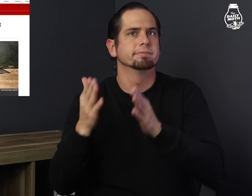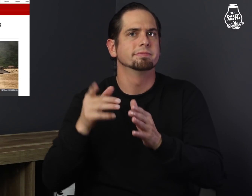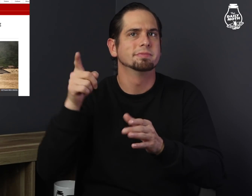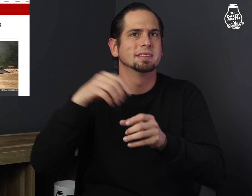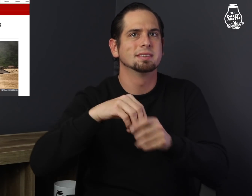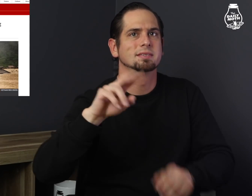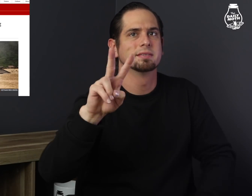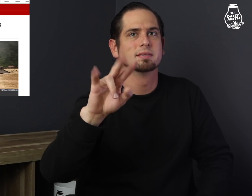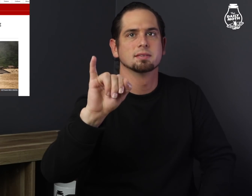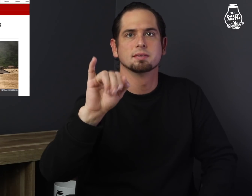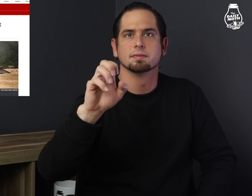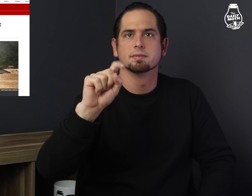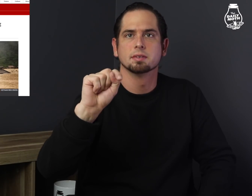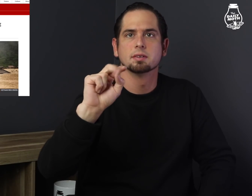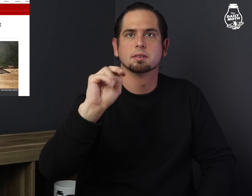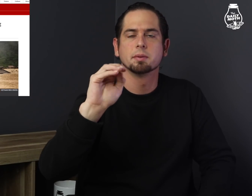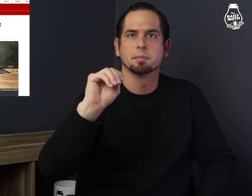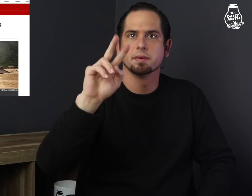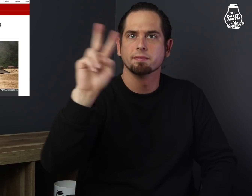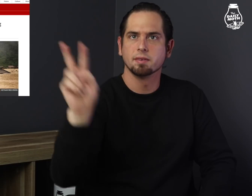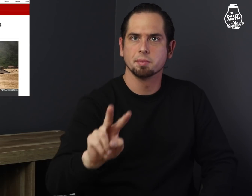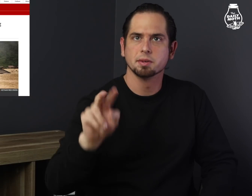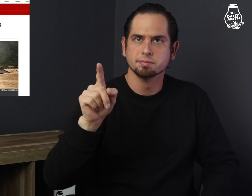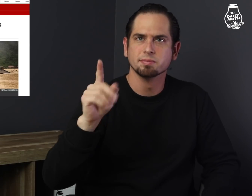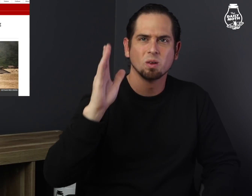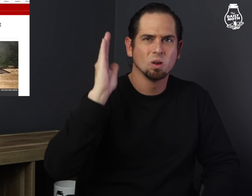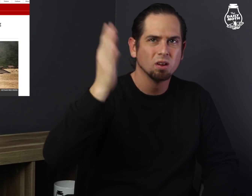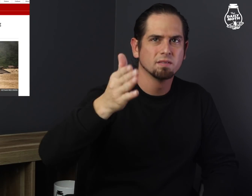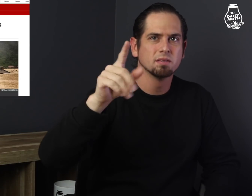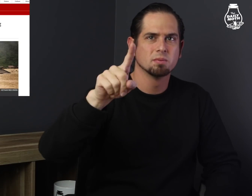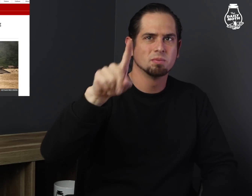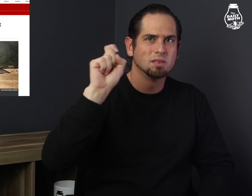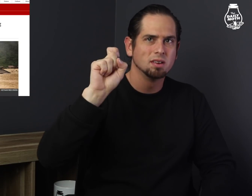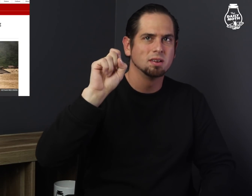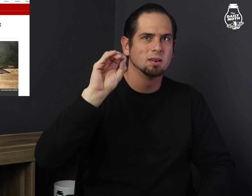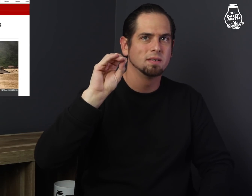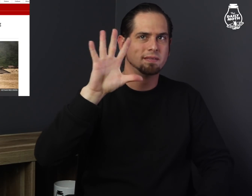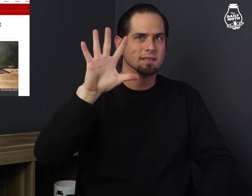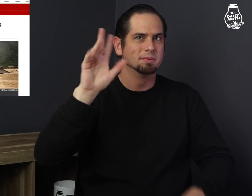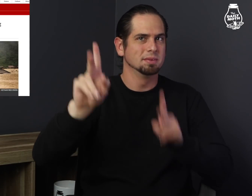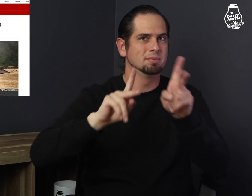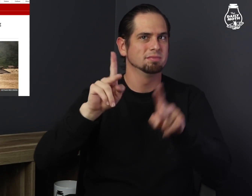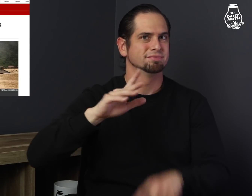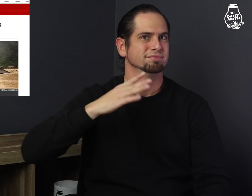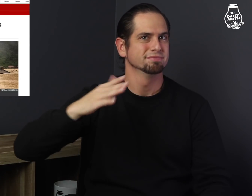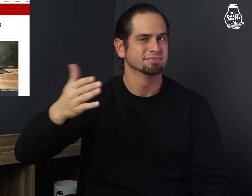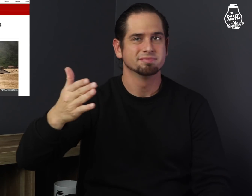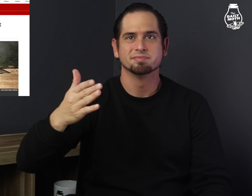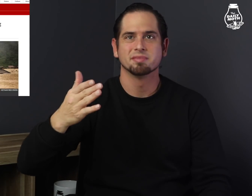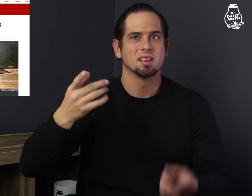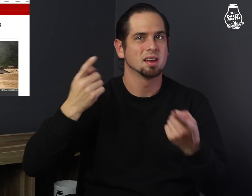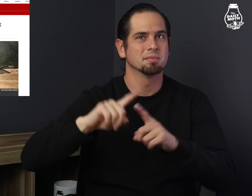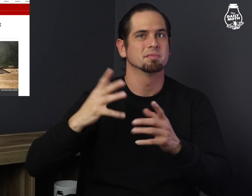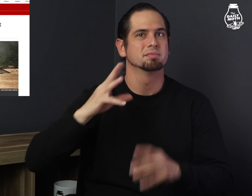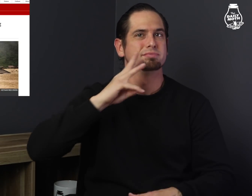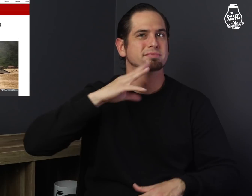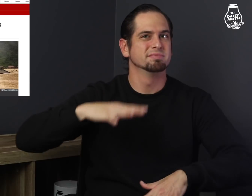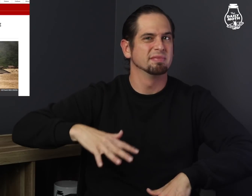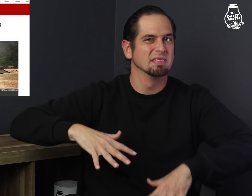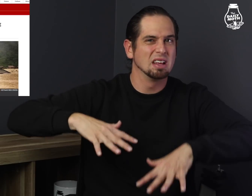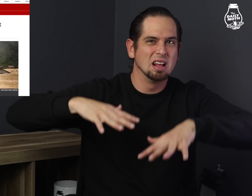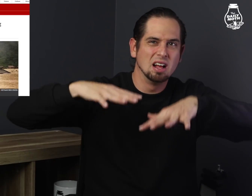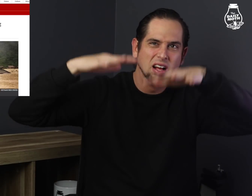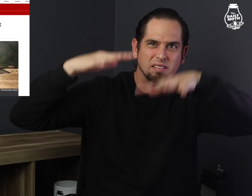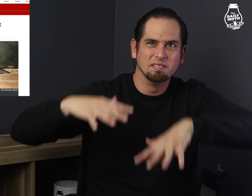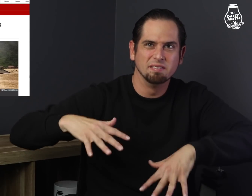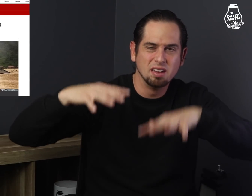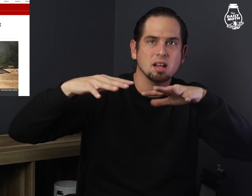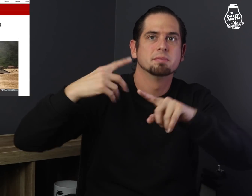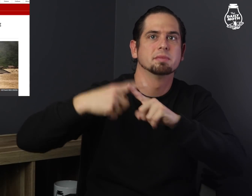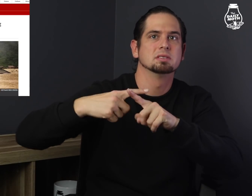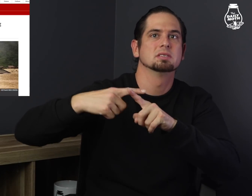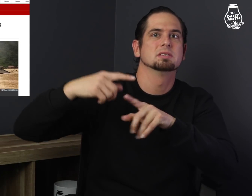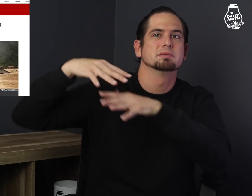In Vietnam, over 105 people died from severe flooding and